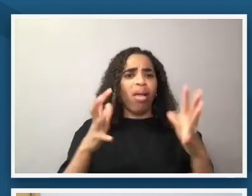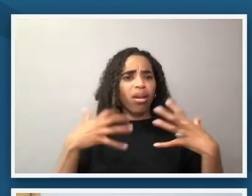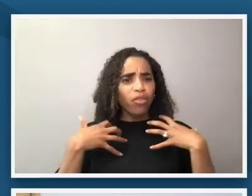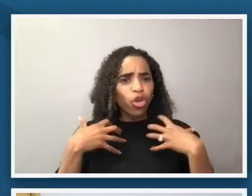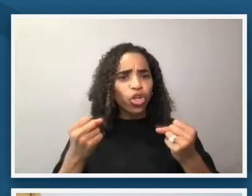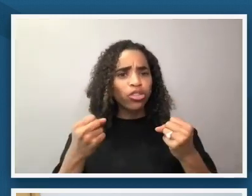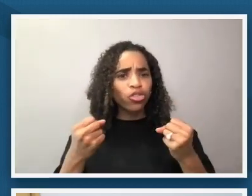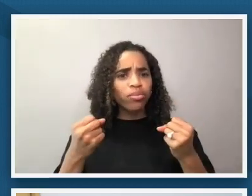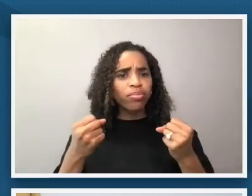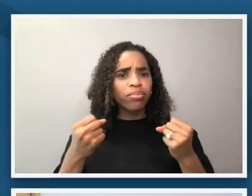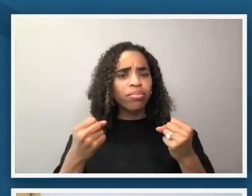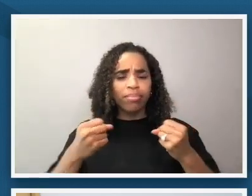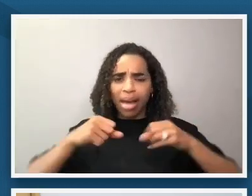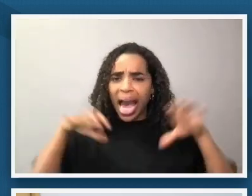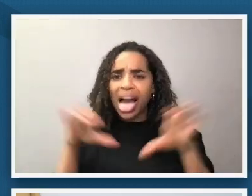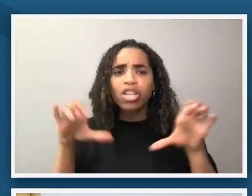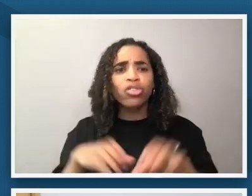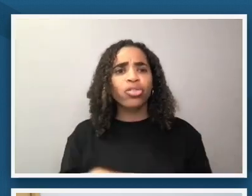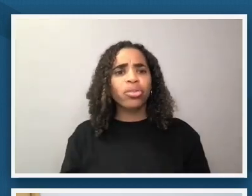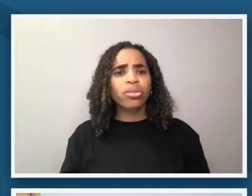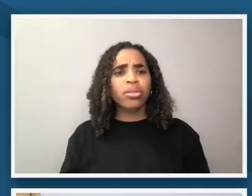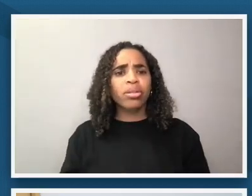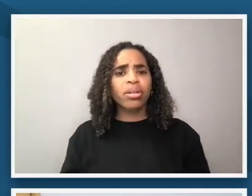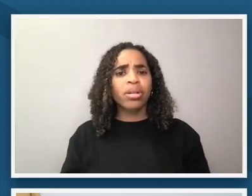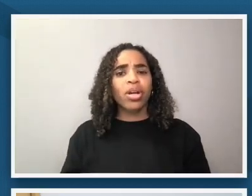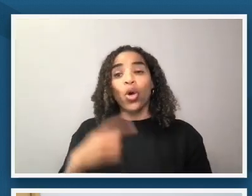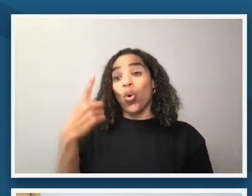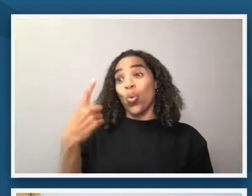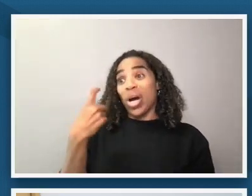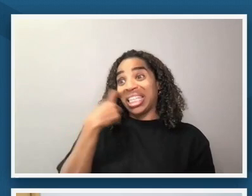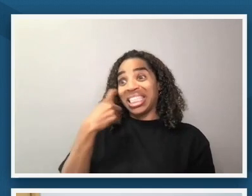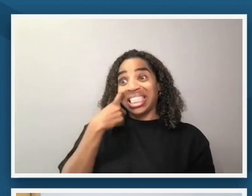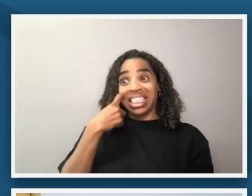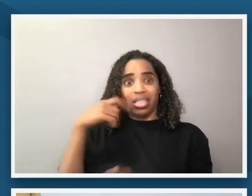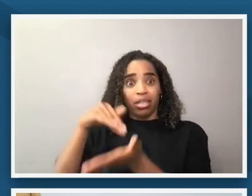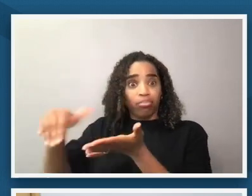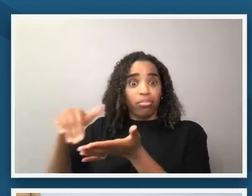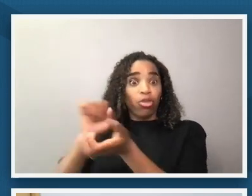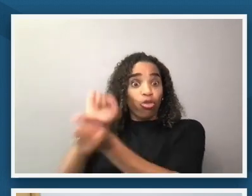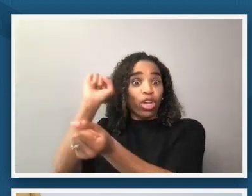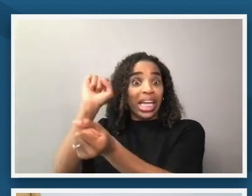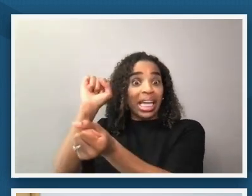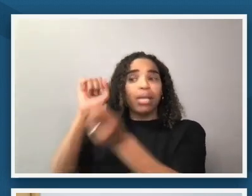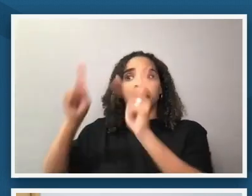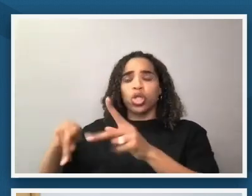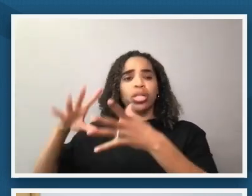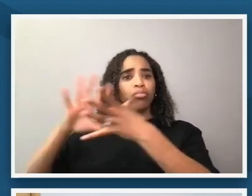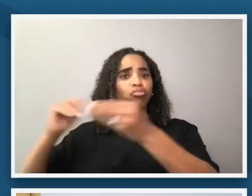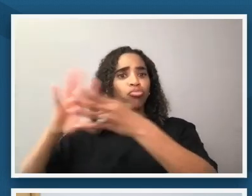just as we heard the words of one newly freed person there were many other